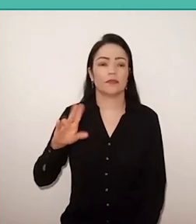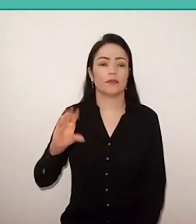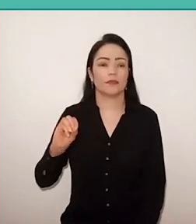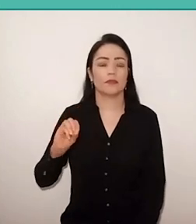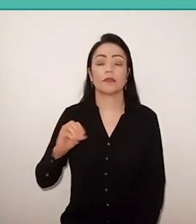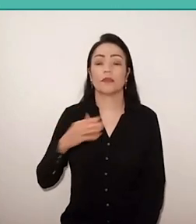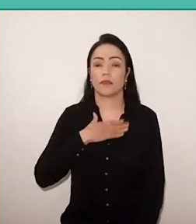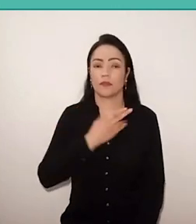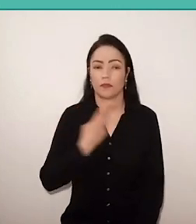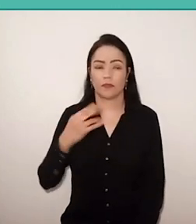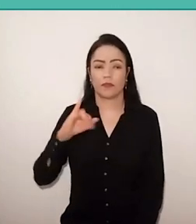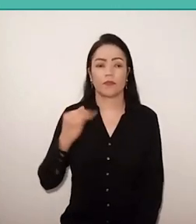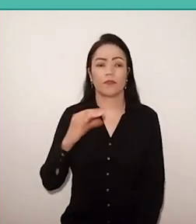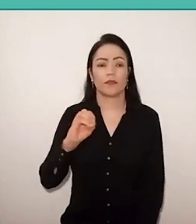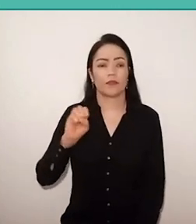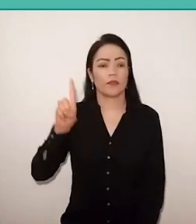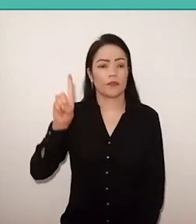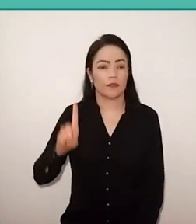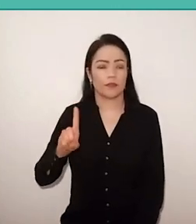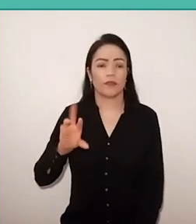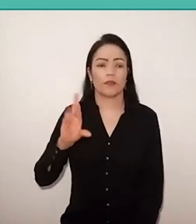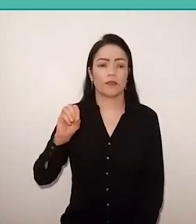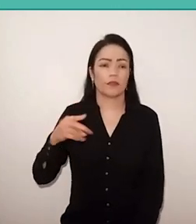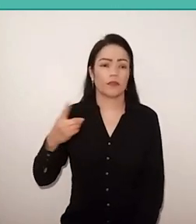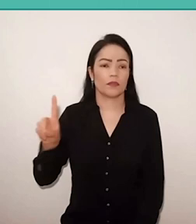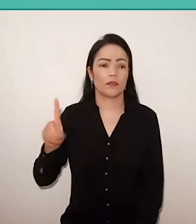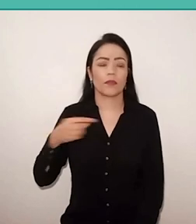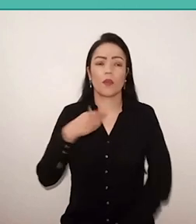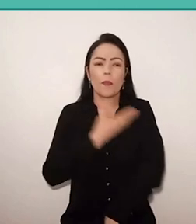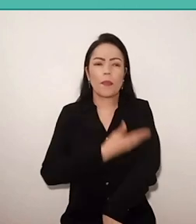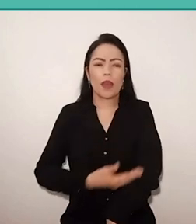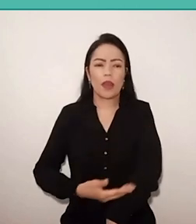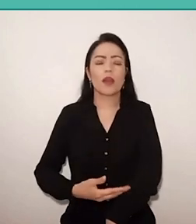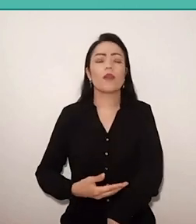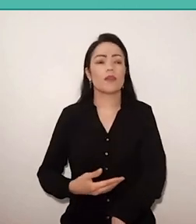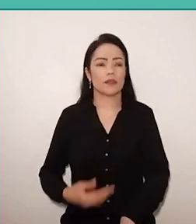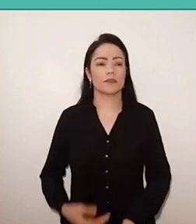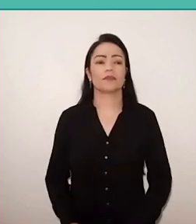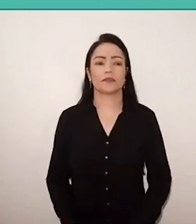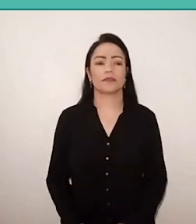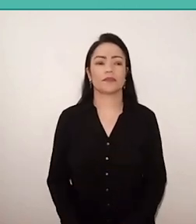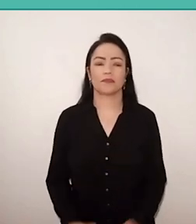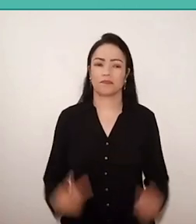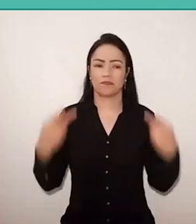I'm not white, I'm white white, I have almost no melanin, as you can see,